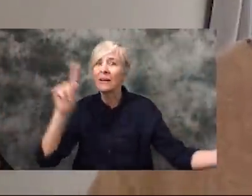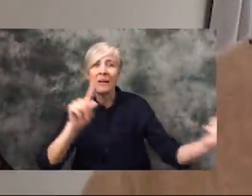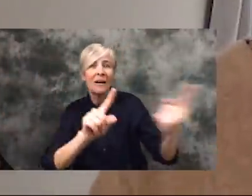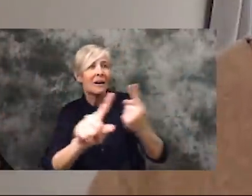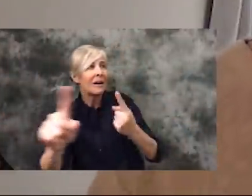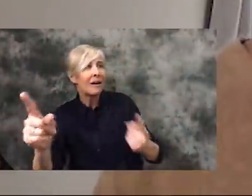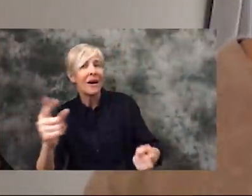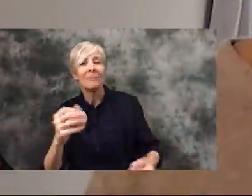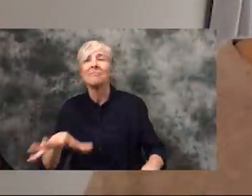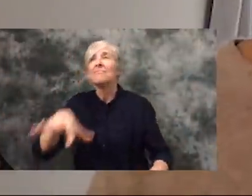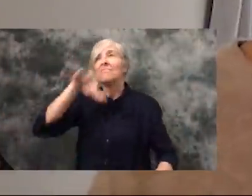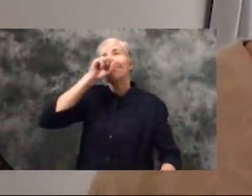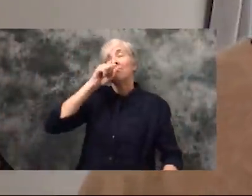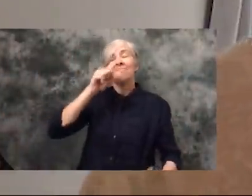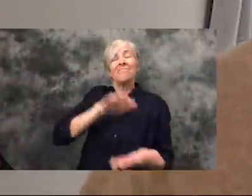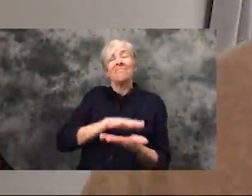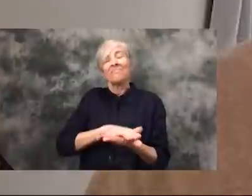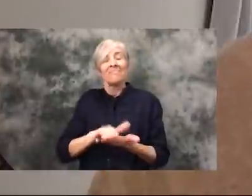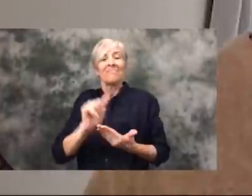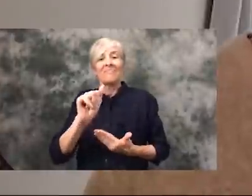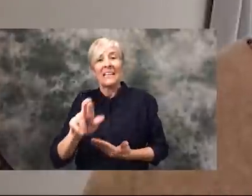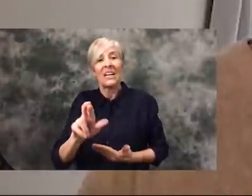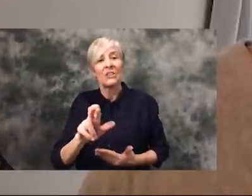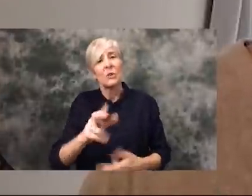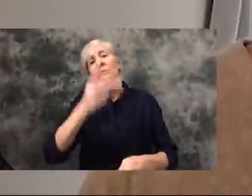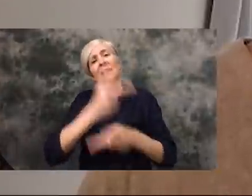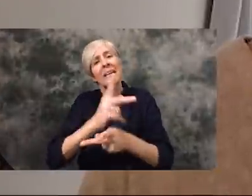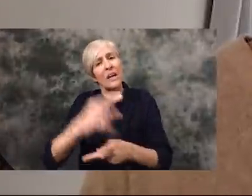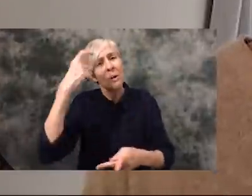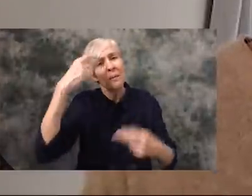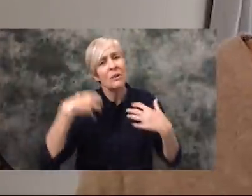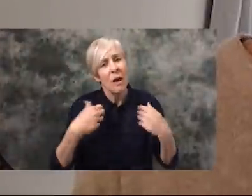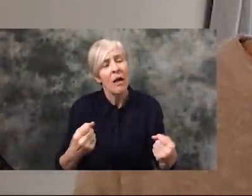air. So, I would say to really take your mental health and this timeframe of